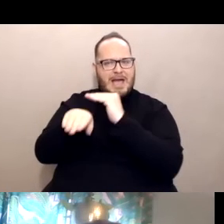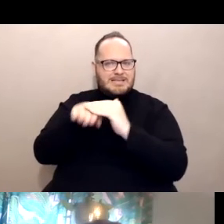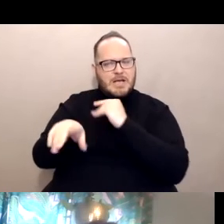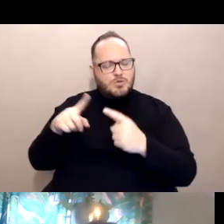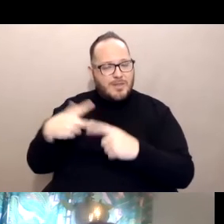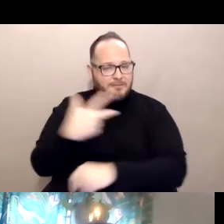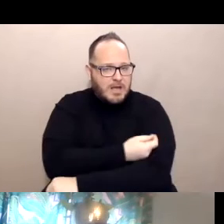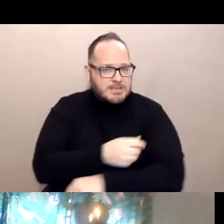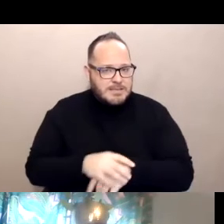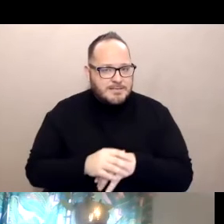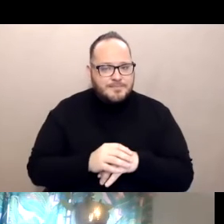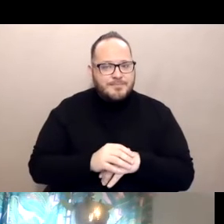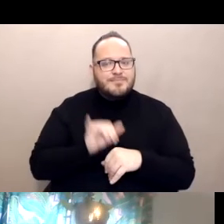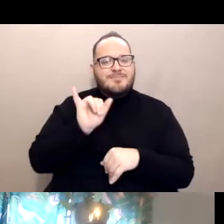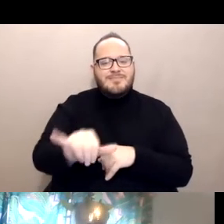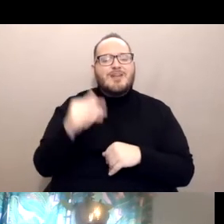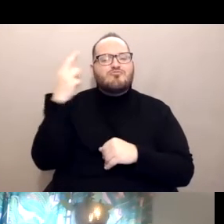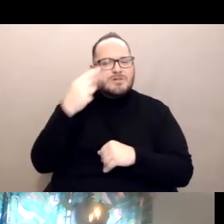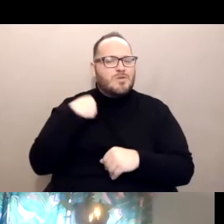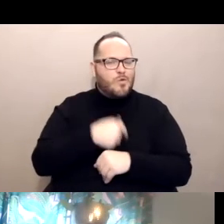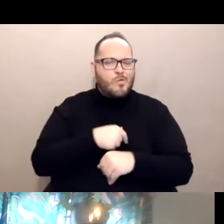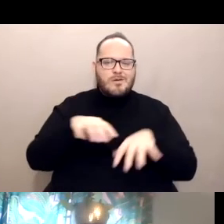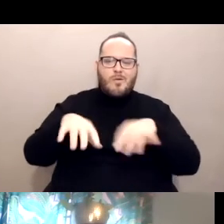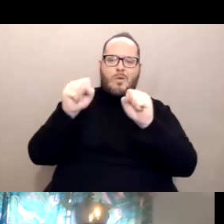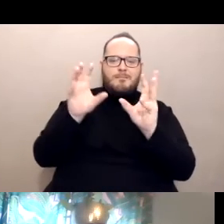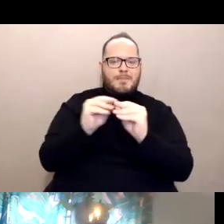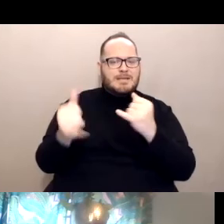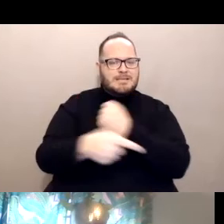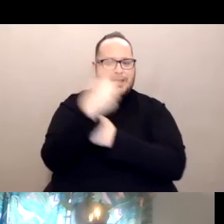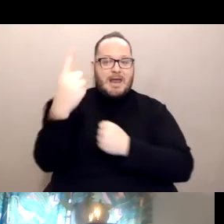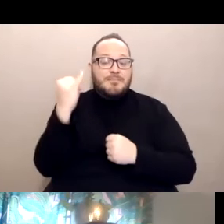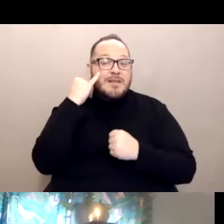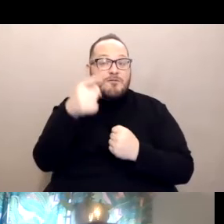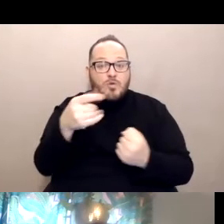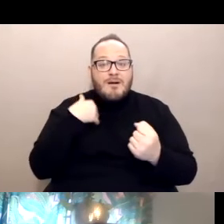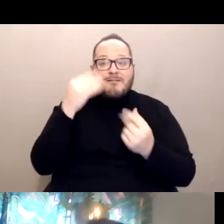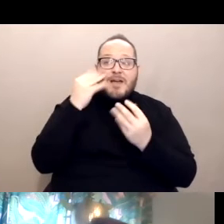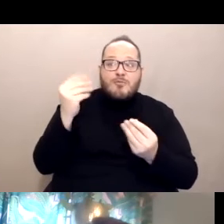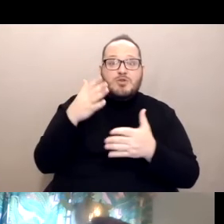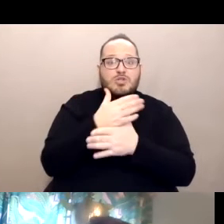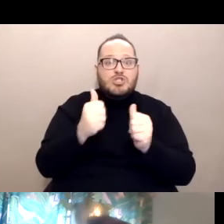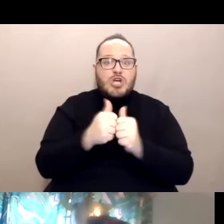This is why we are here today. If you have information you want to share with us on how we can share it further up with the state